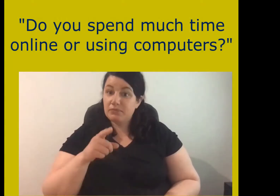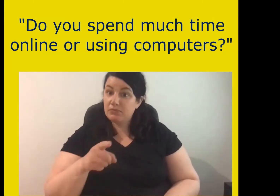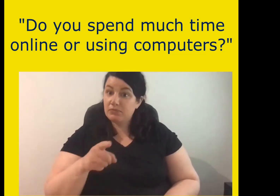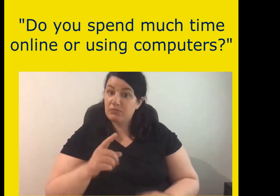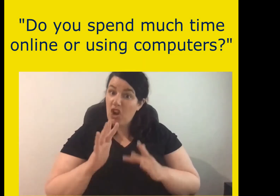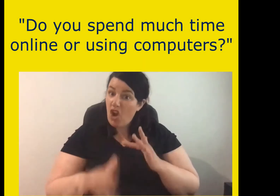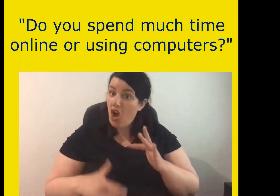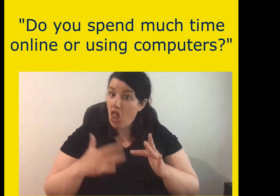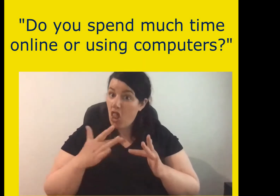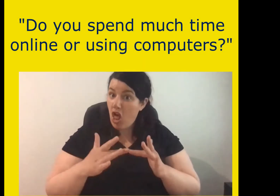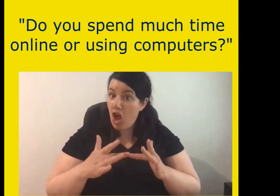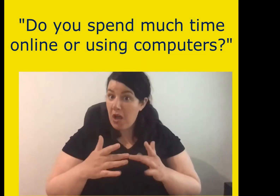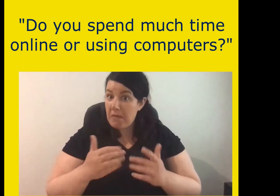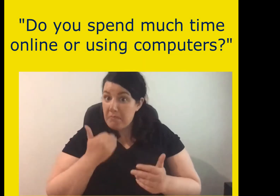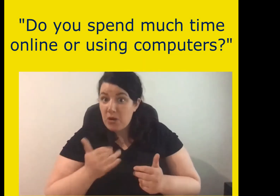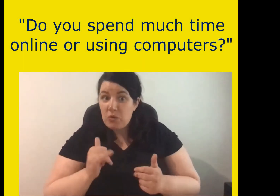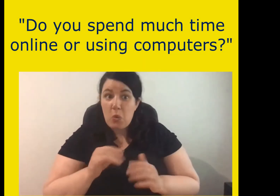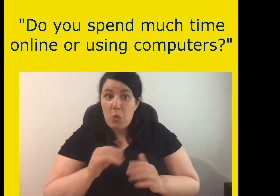Do you spend much time online or using computers?